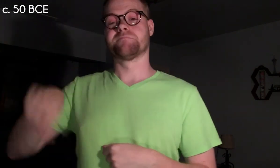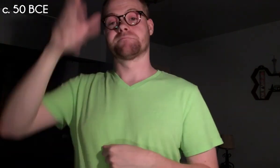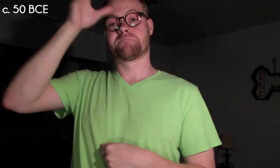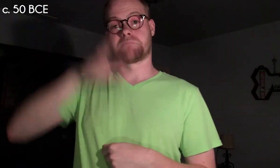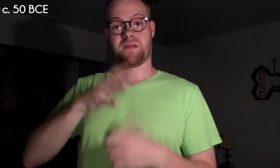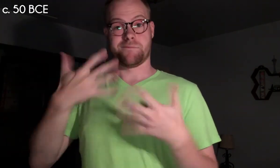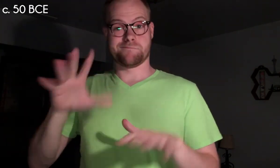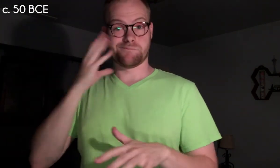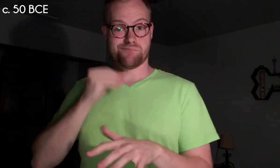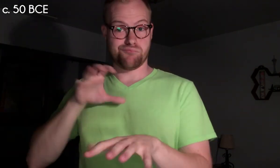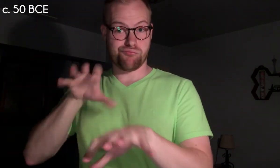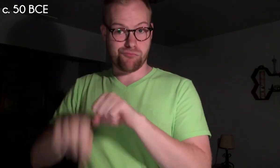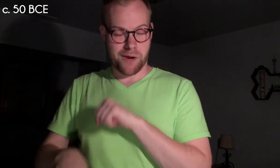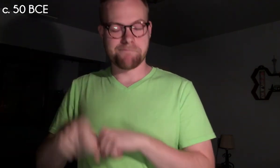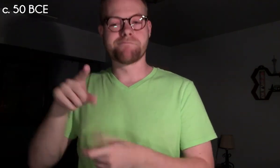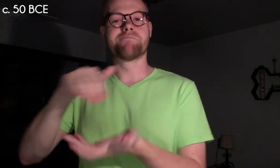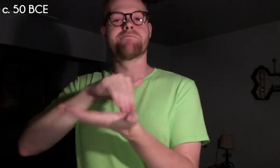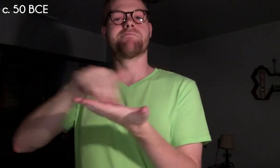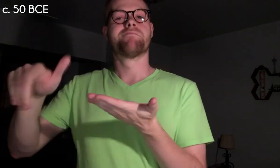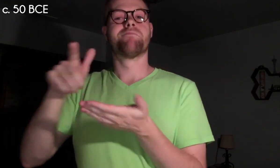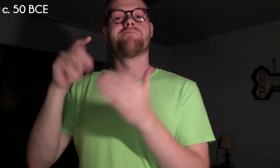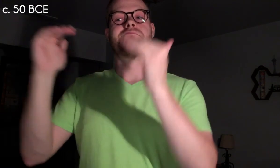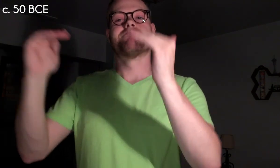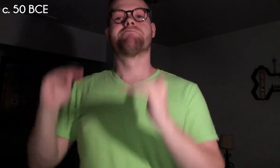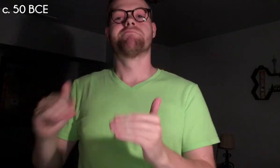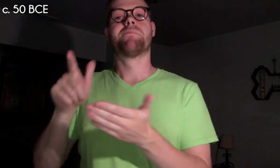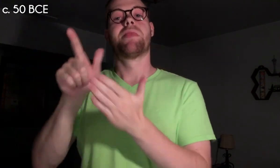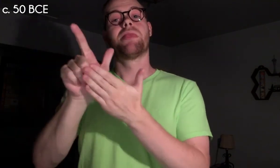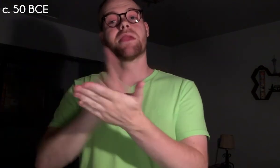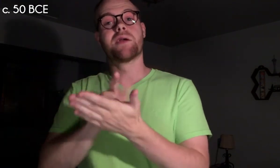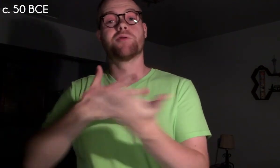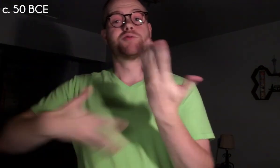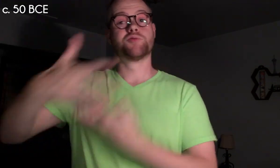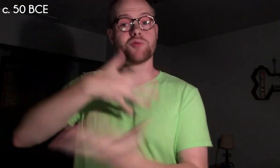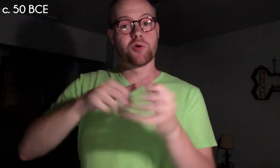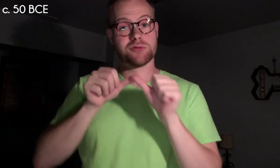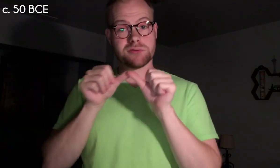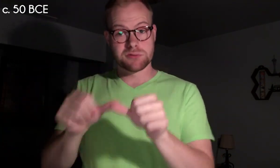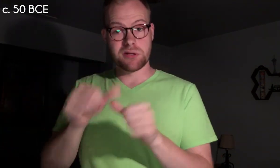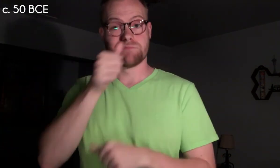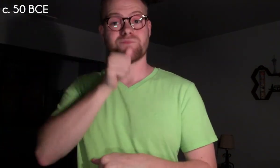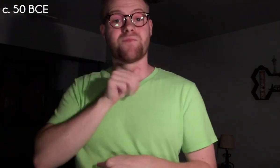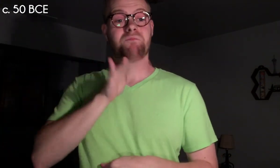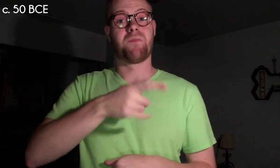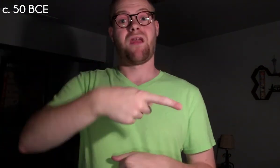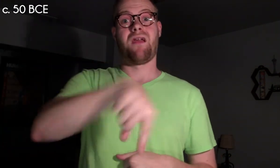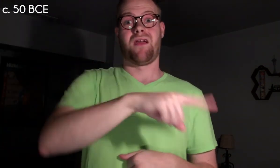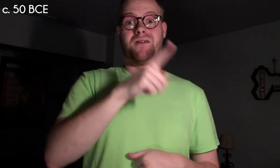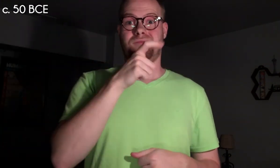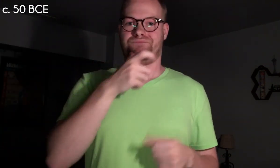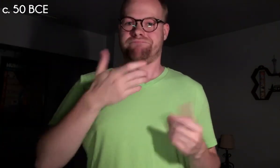Men who had been raped were exempt from the loss of legal or social standing suffered by those who